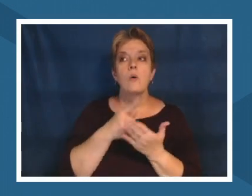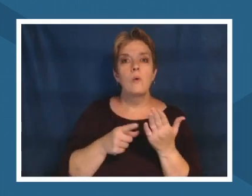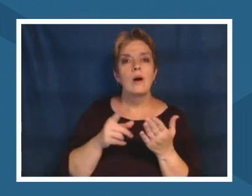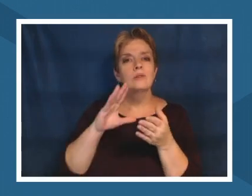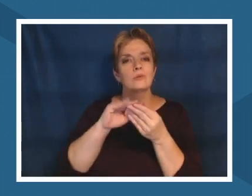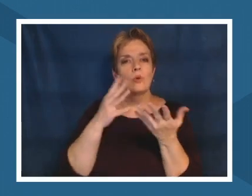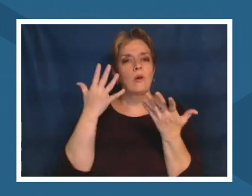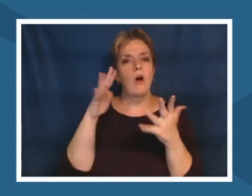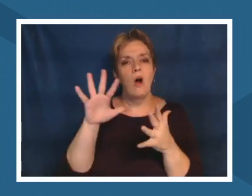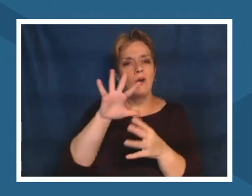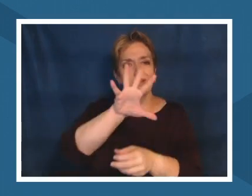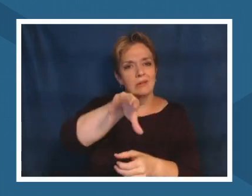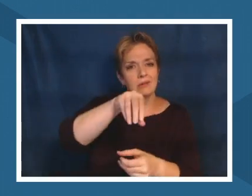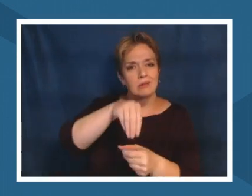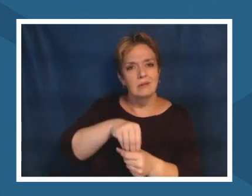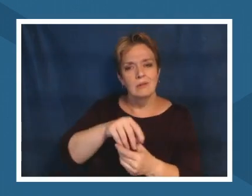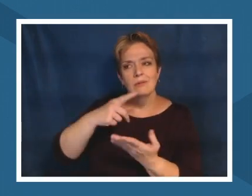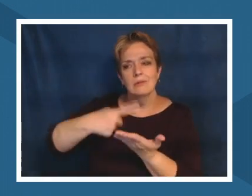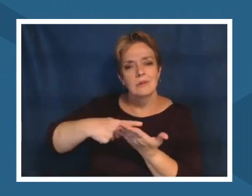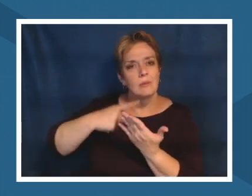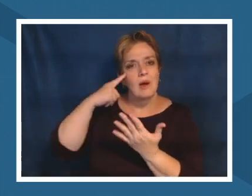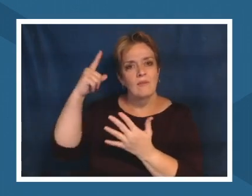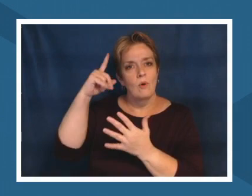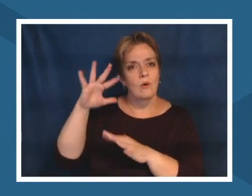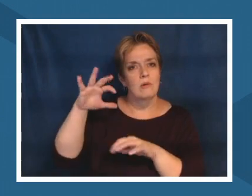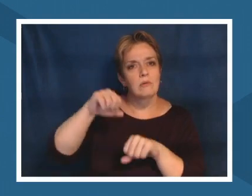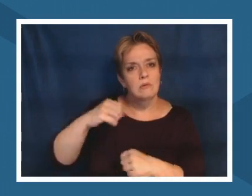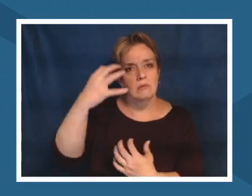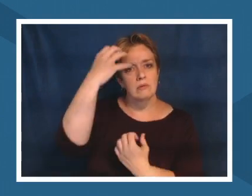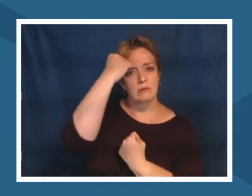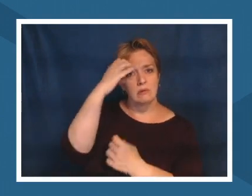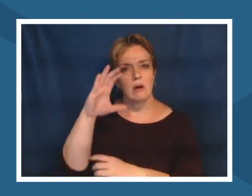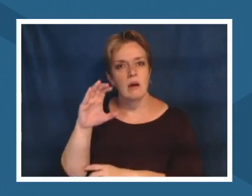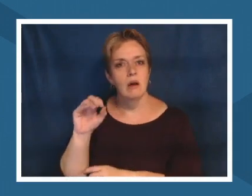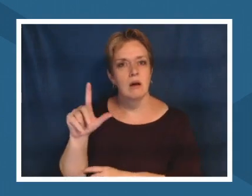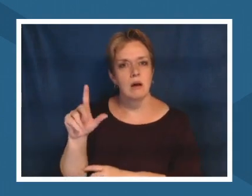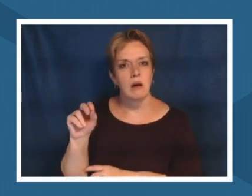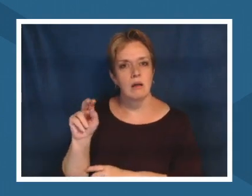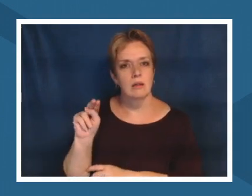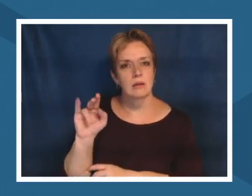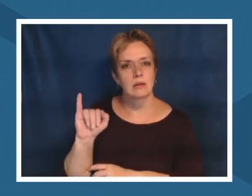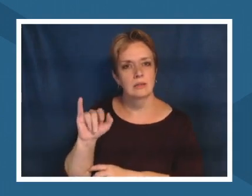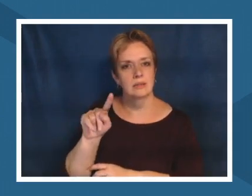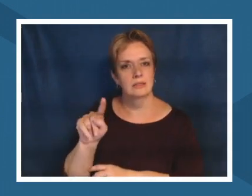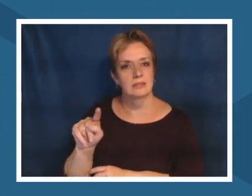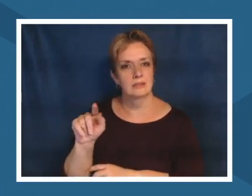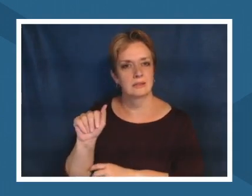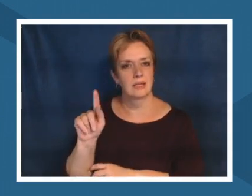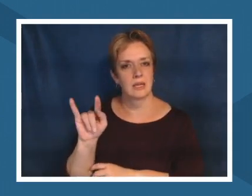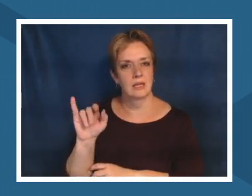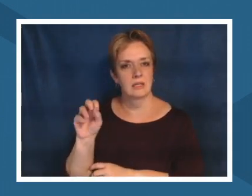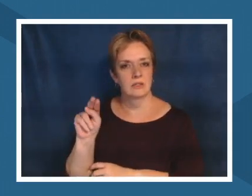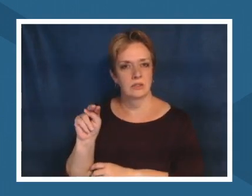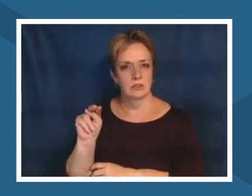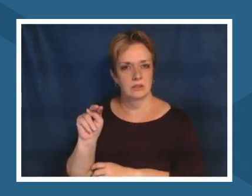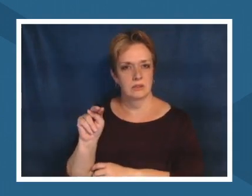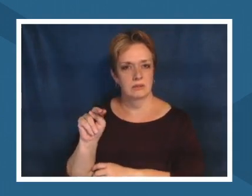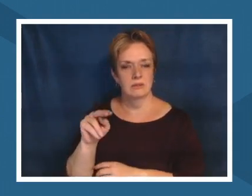within land like just going just going down in one